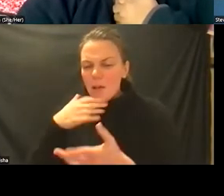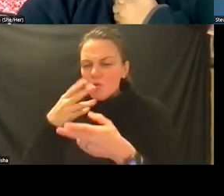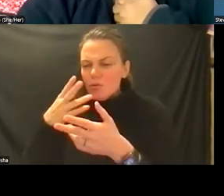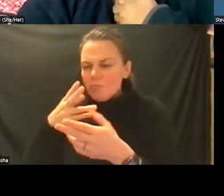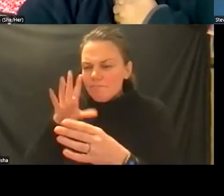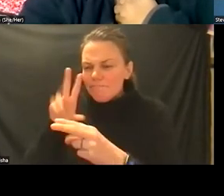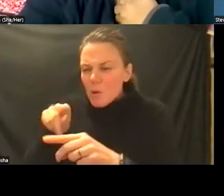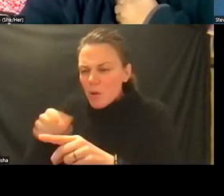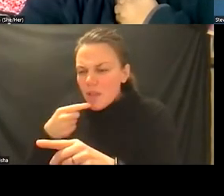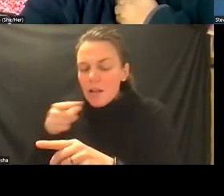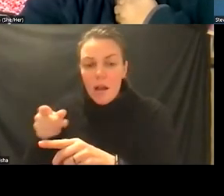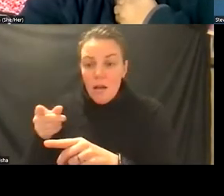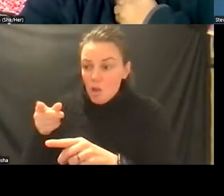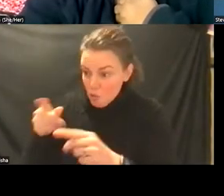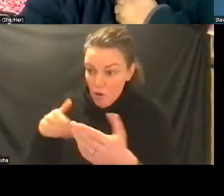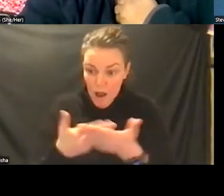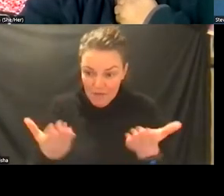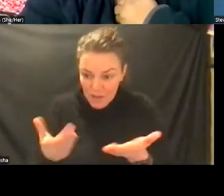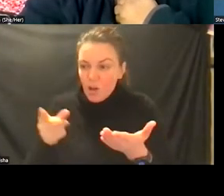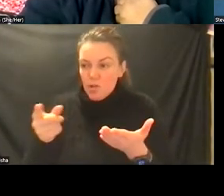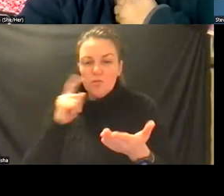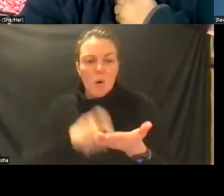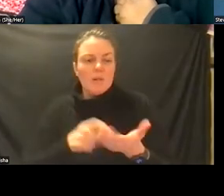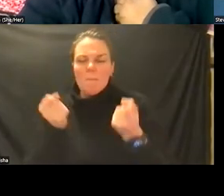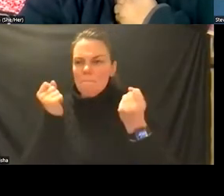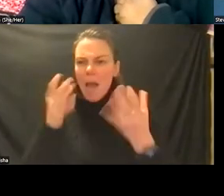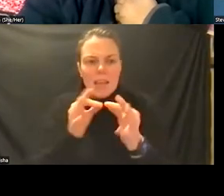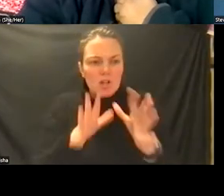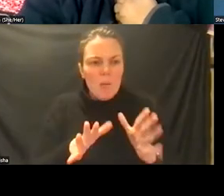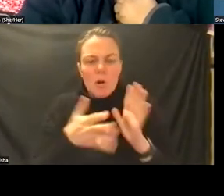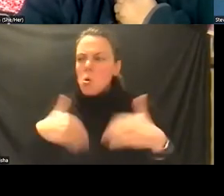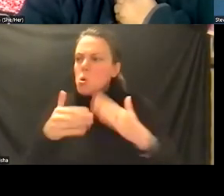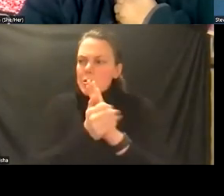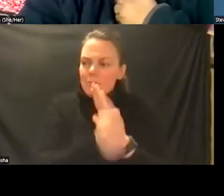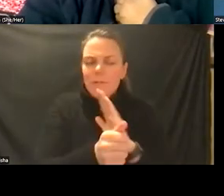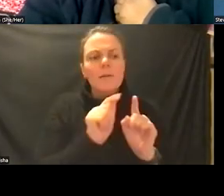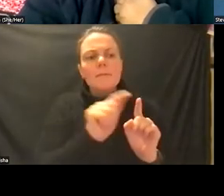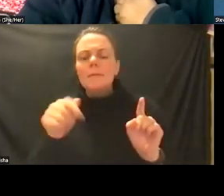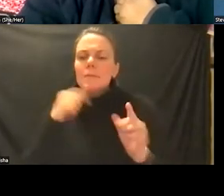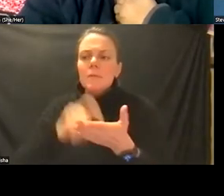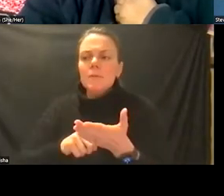there were all sorts of you know highly skilled interpreters and people were as it were aware